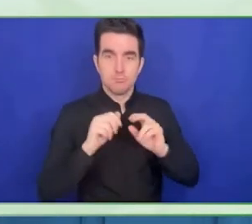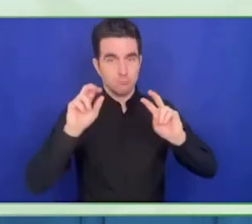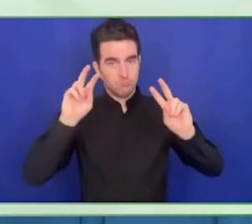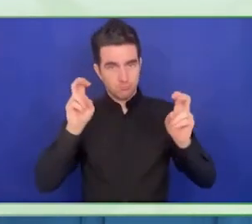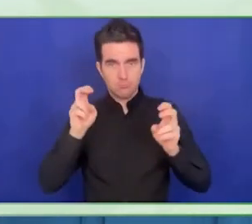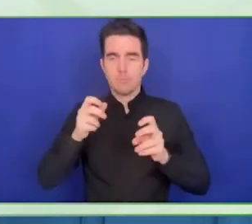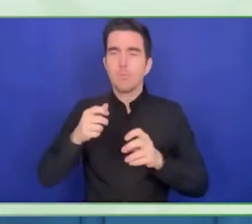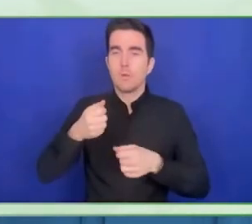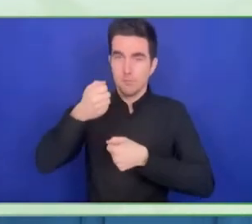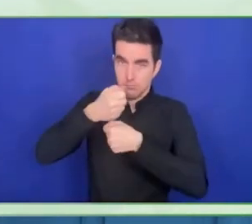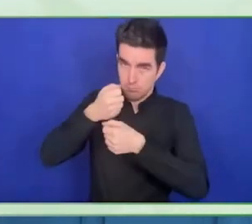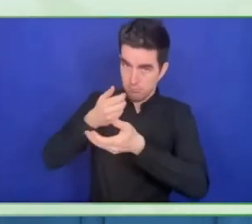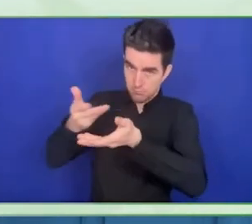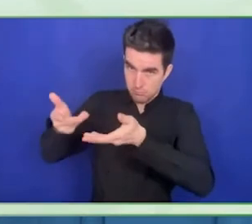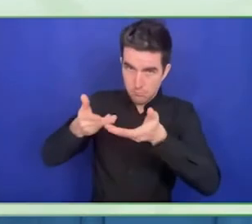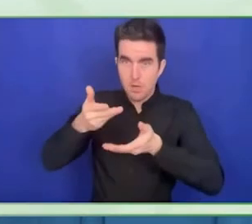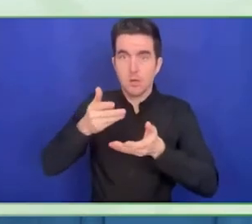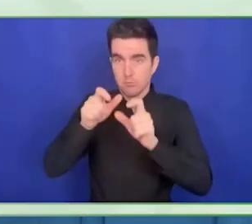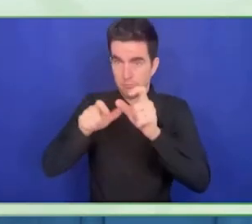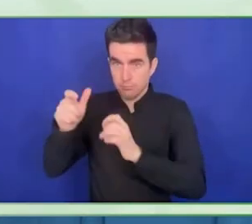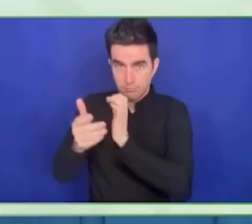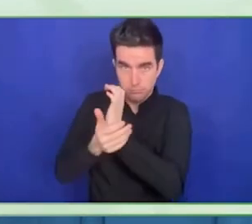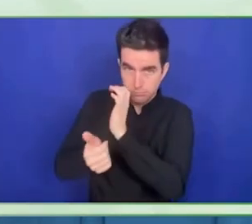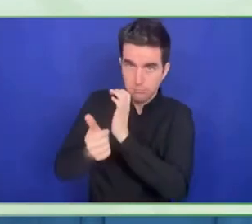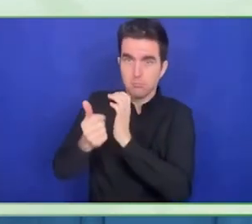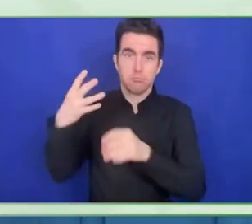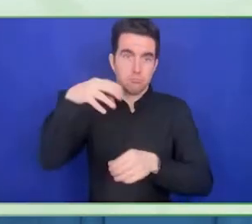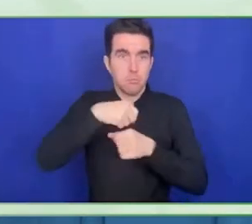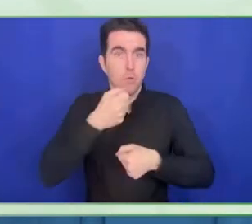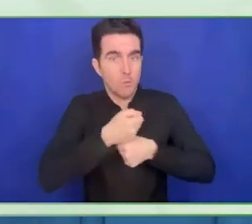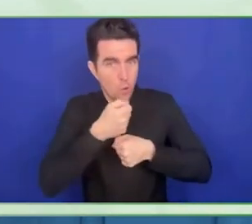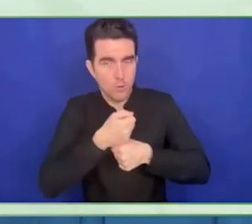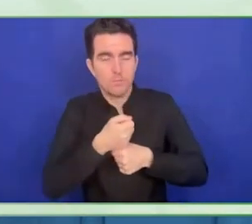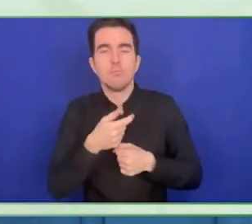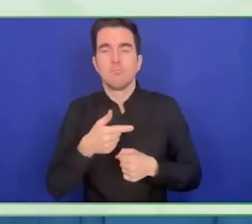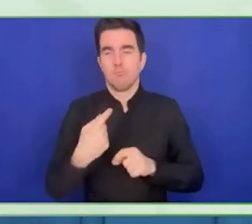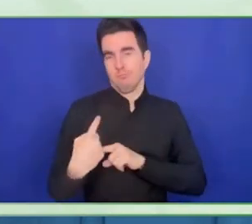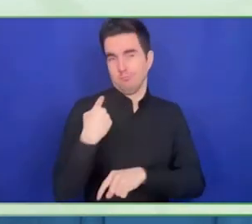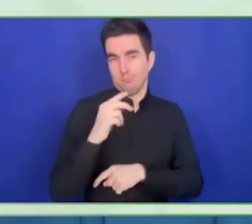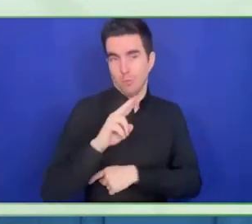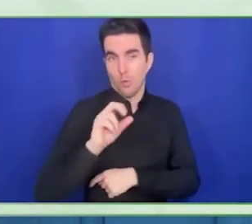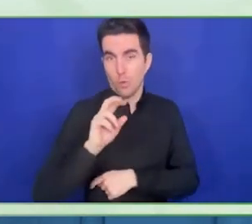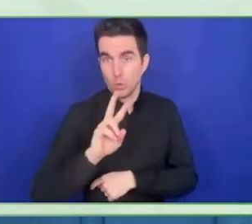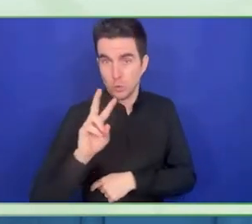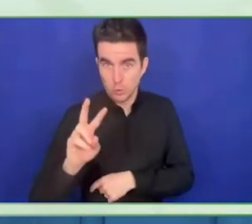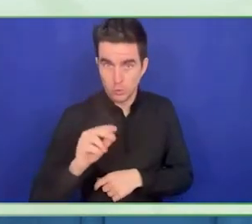aware of, and it is a good tool for anyone who works in the employment